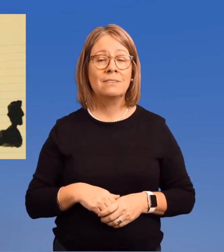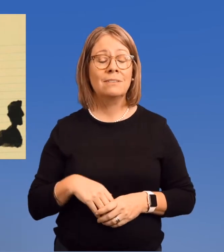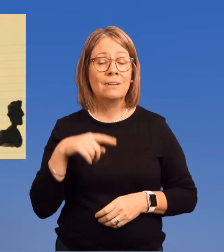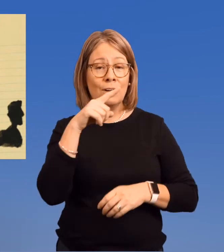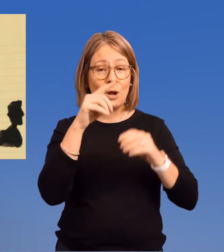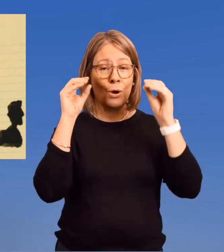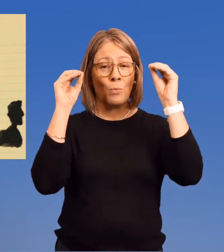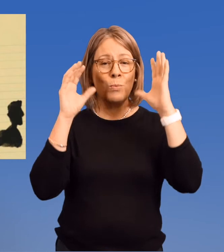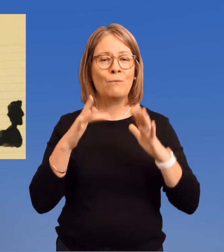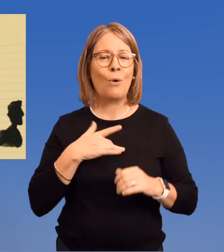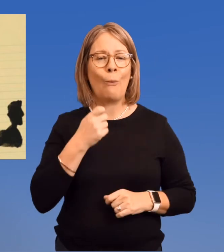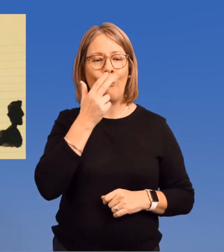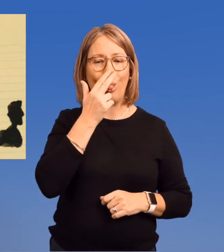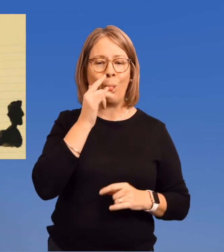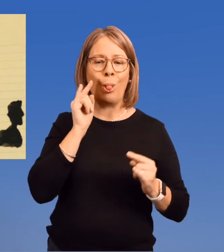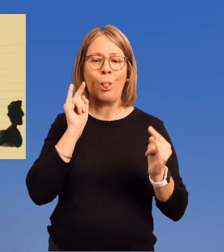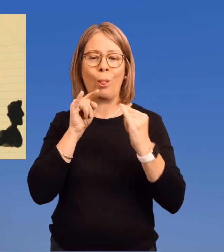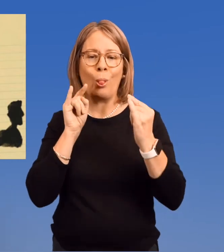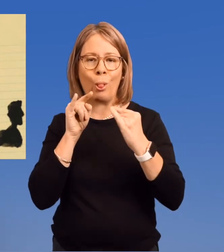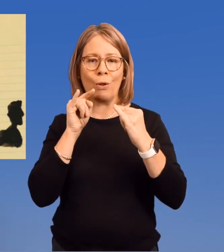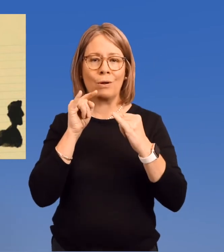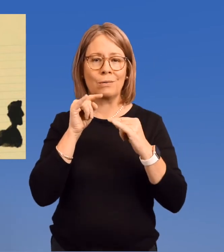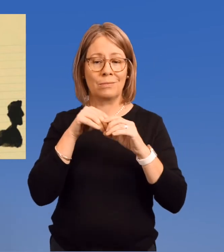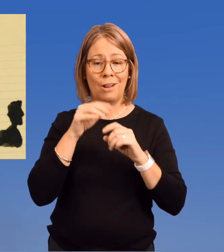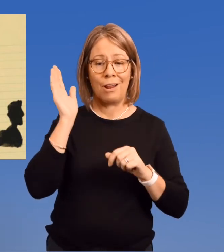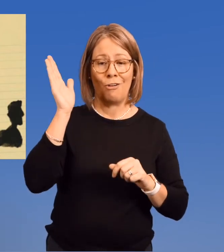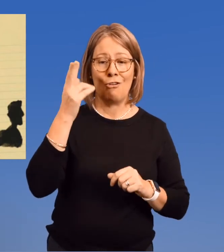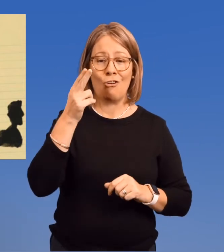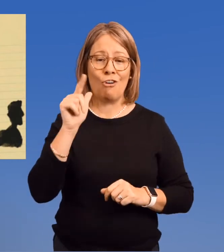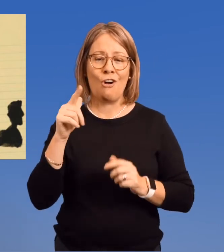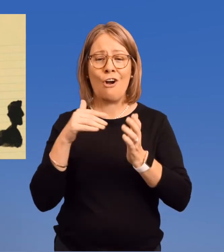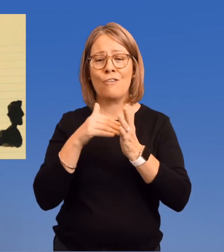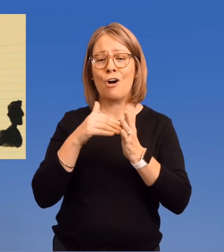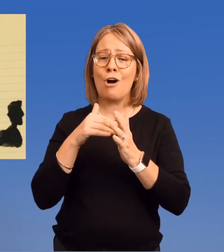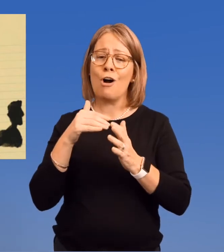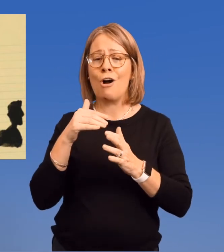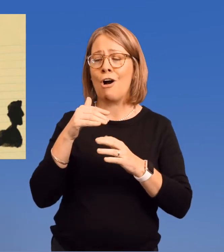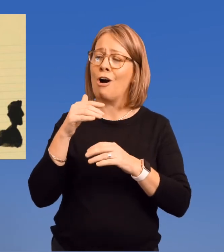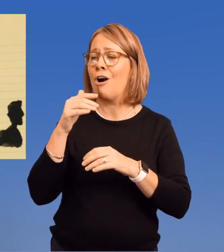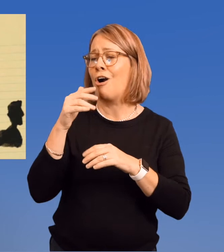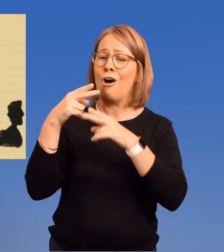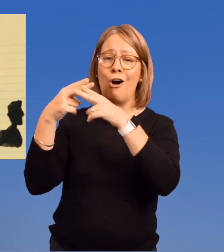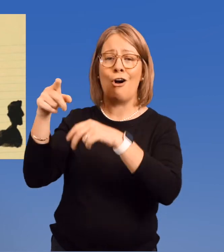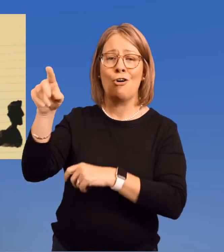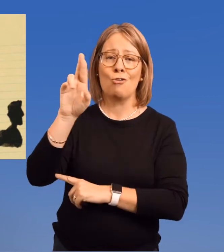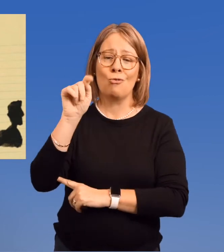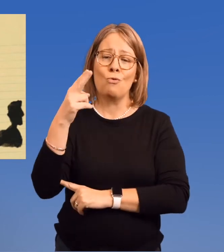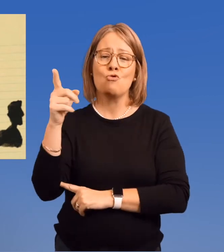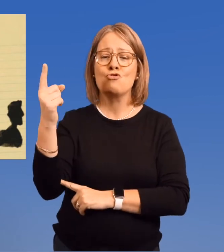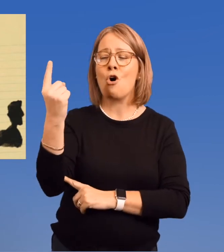For comic relief, the professor in the lecture hall would often call on the lone woman,